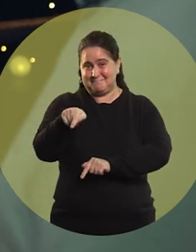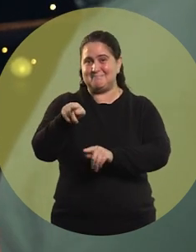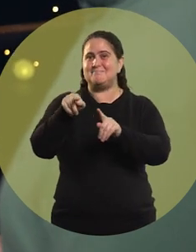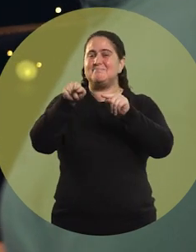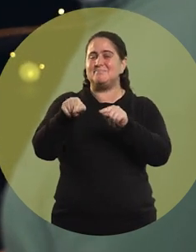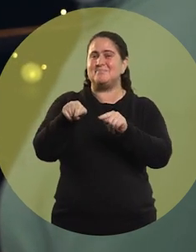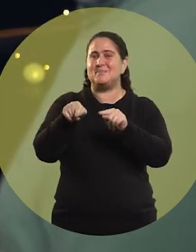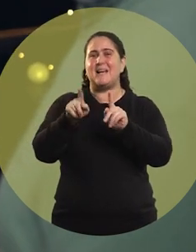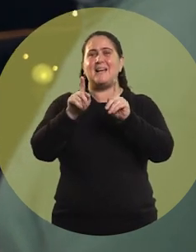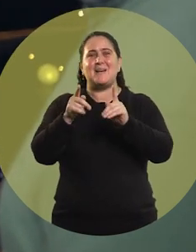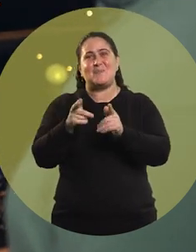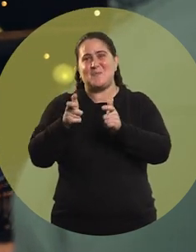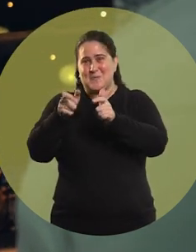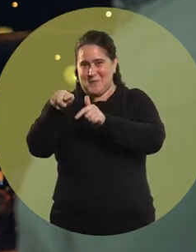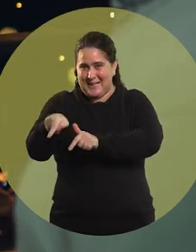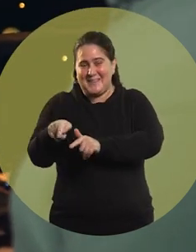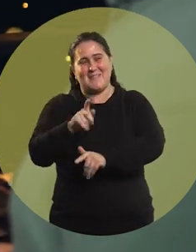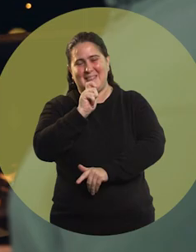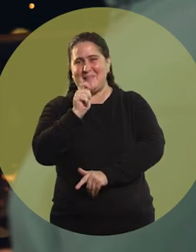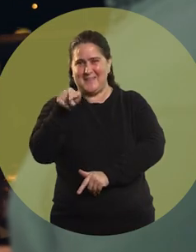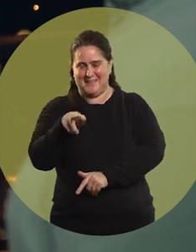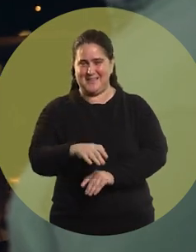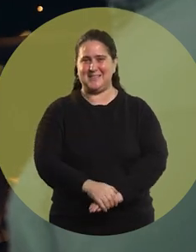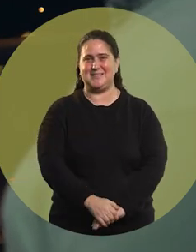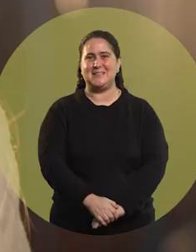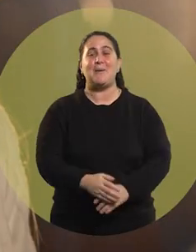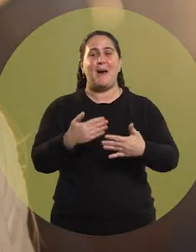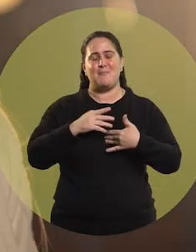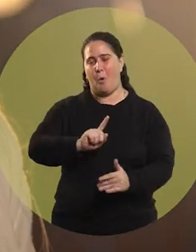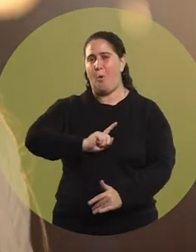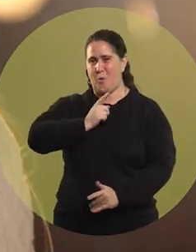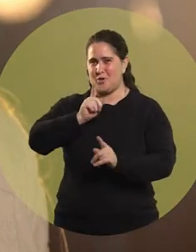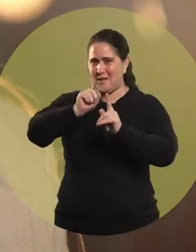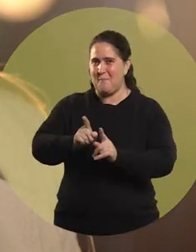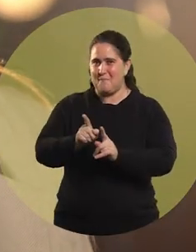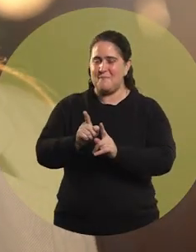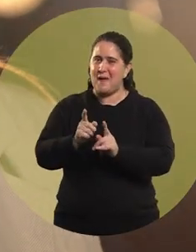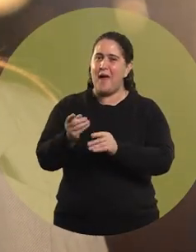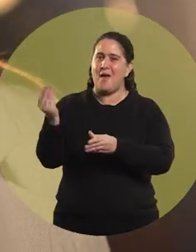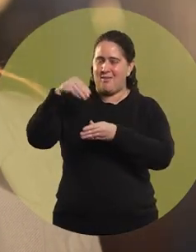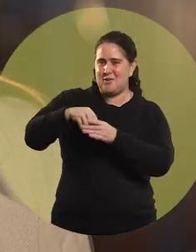who's going to be lucky enough to interview you. Well, I'm proud to be part of the project myself.